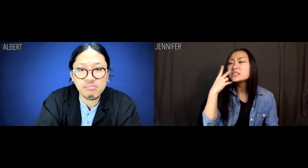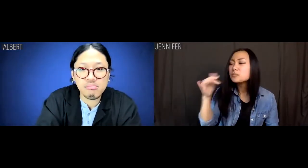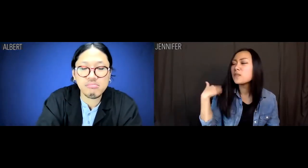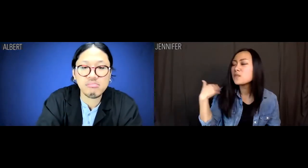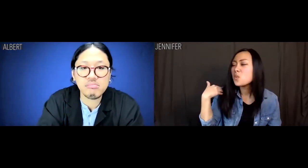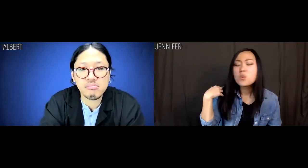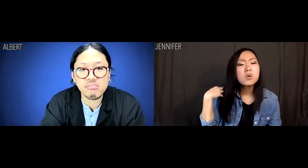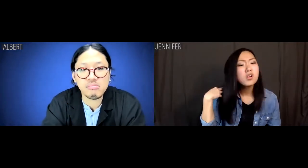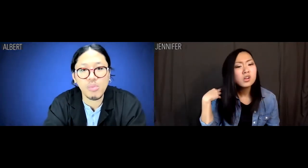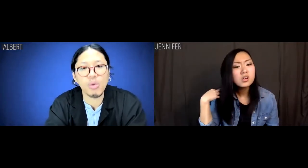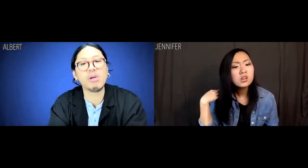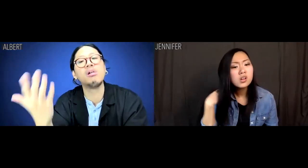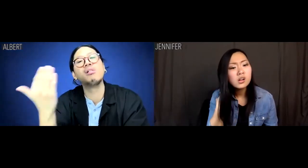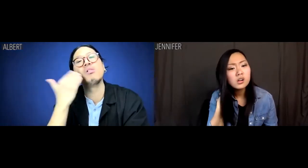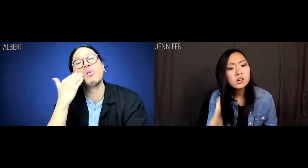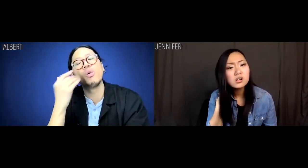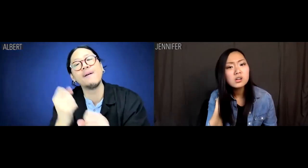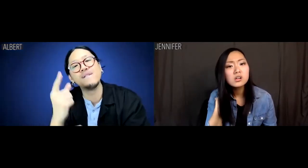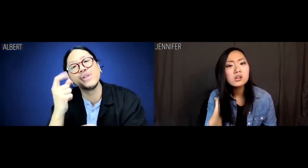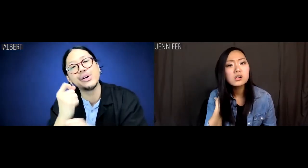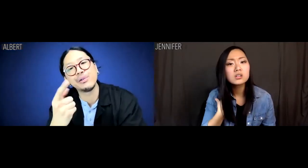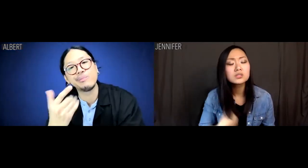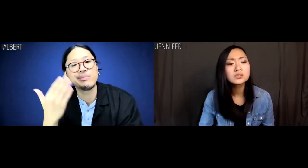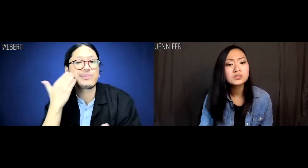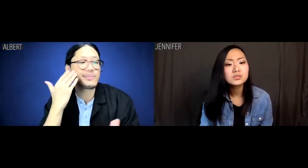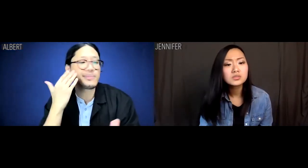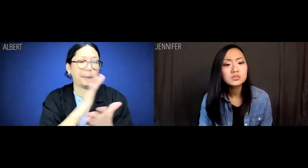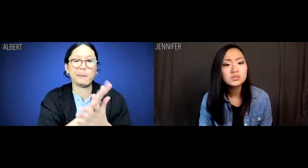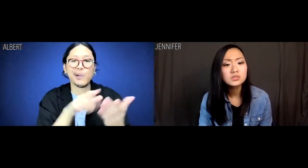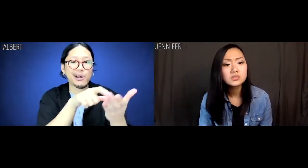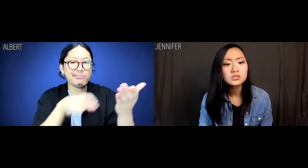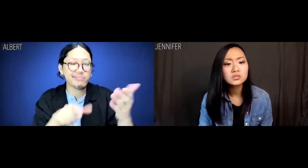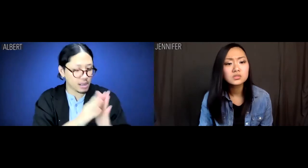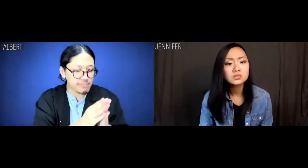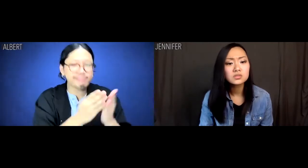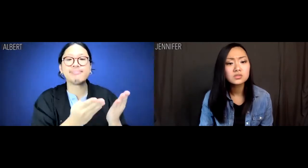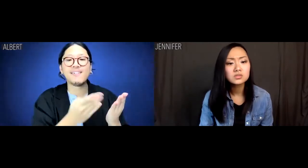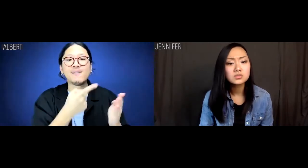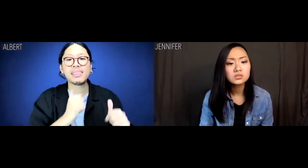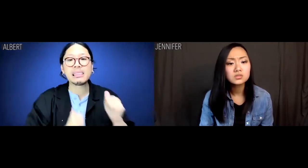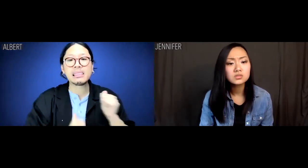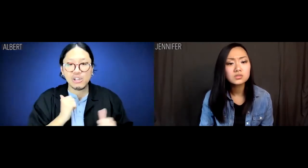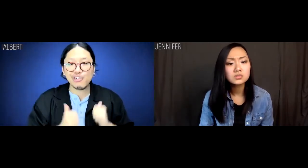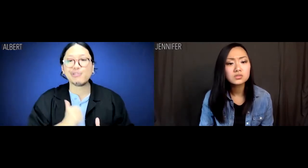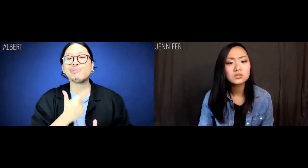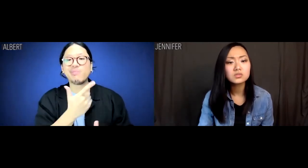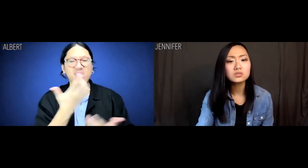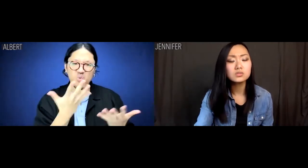Where have I heard that? Albert: Oh, every year we get a brochure from that theater